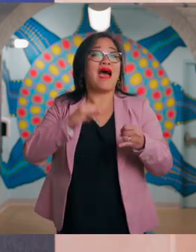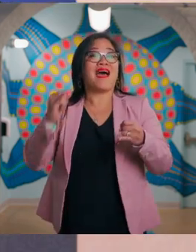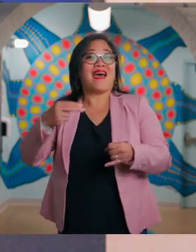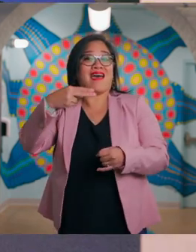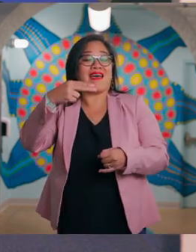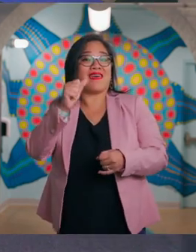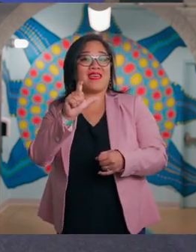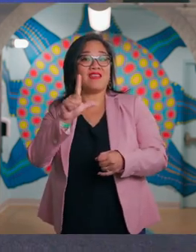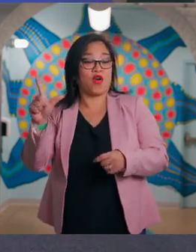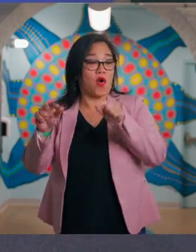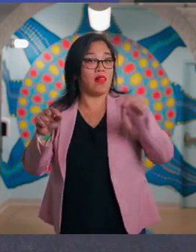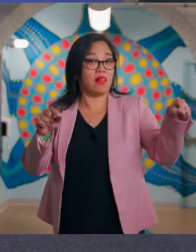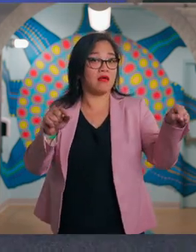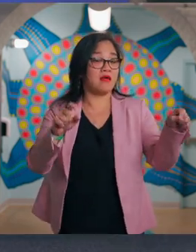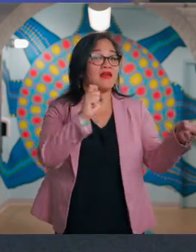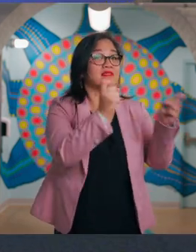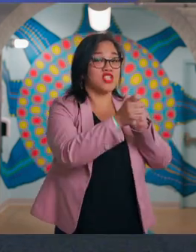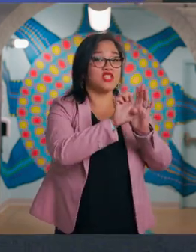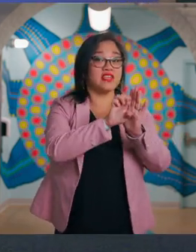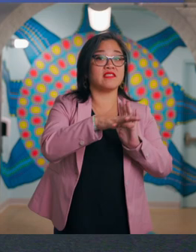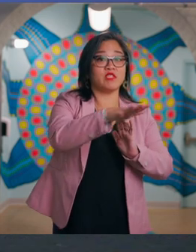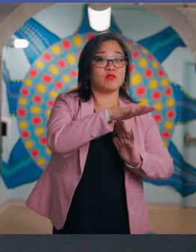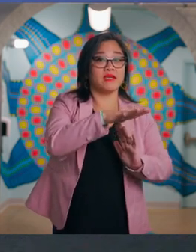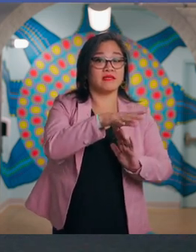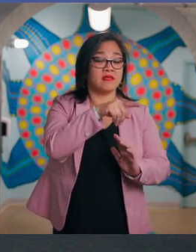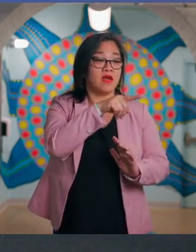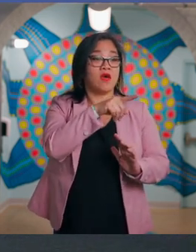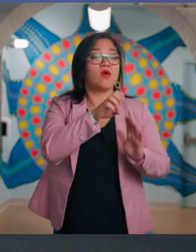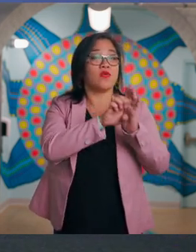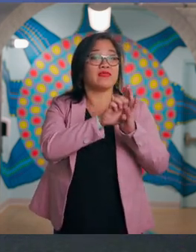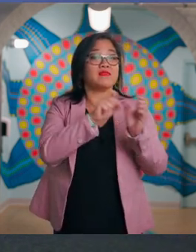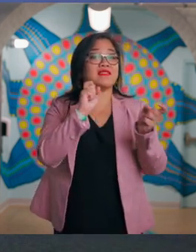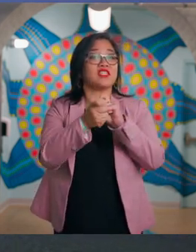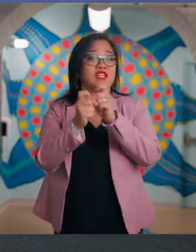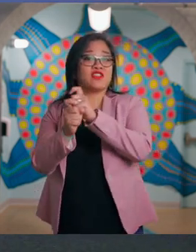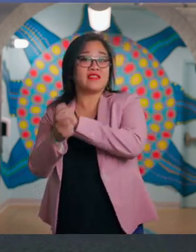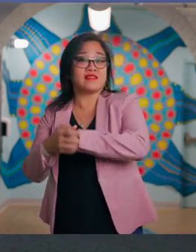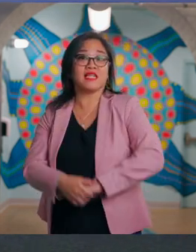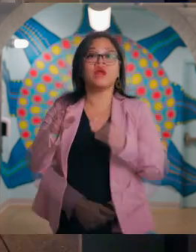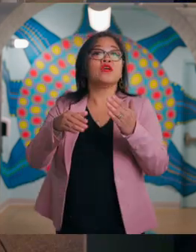At the end of the hall is a changing exhibit space with exhibits that change seasonally.